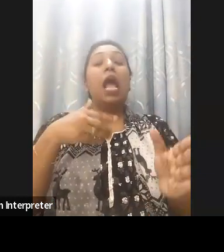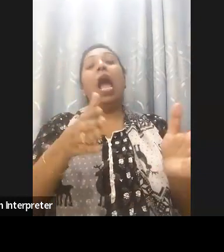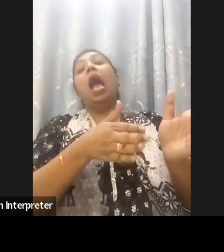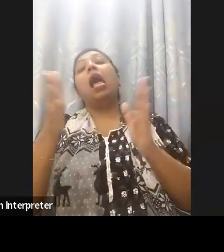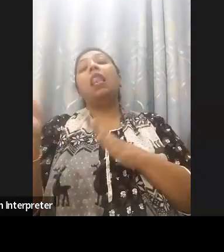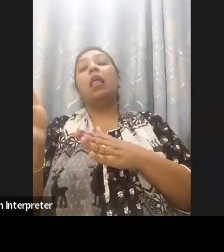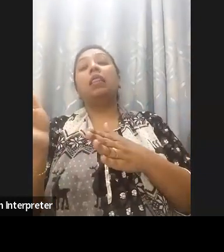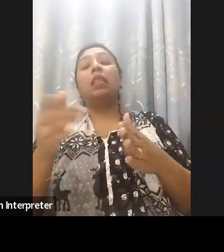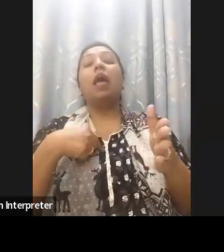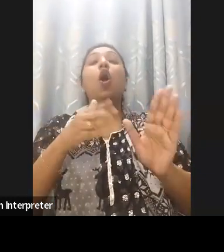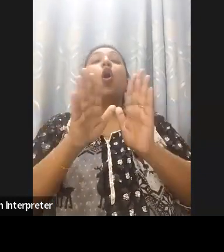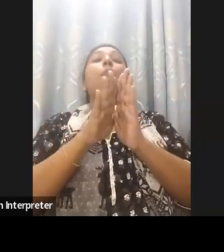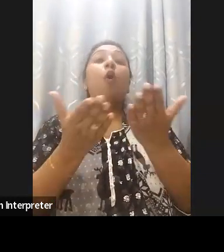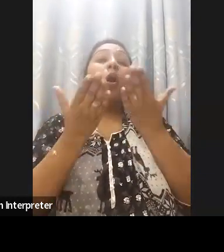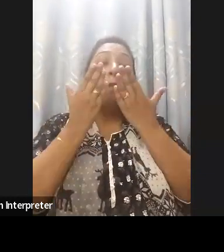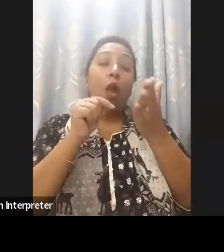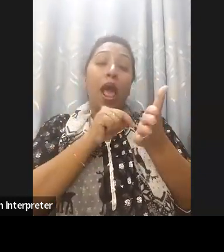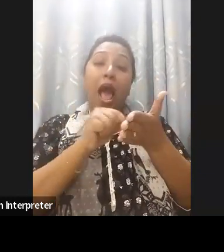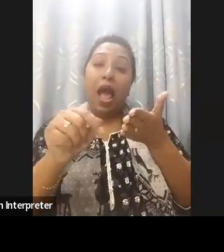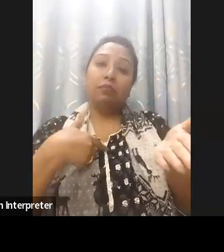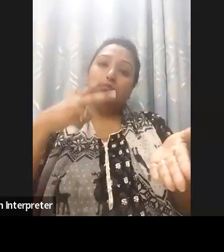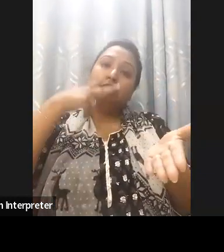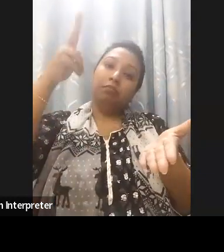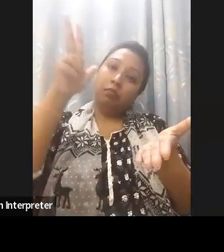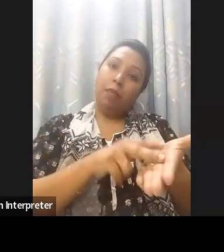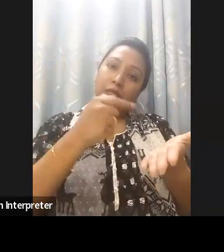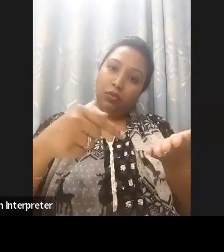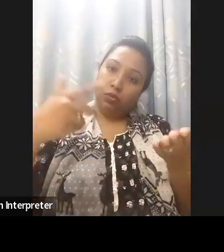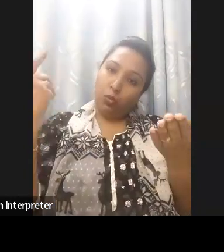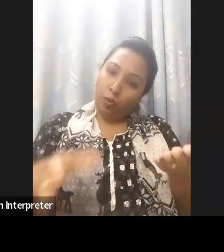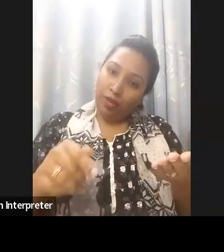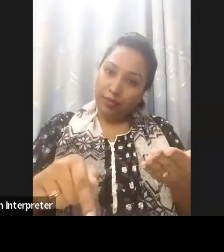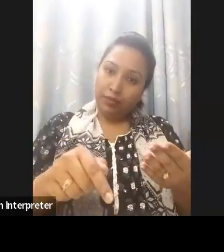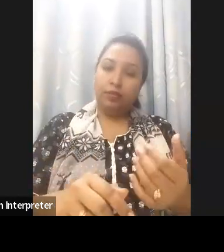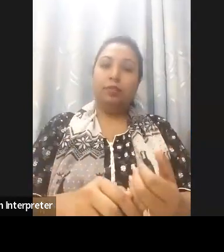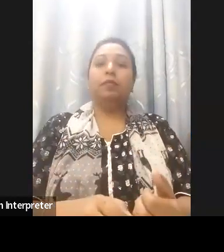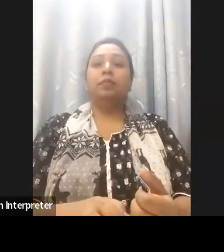have definitions. It also has definition on reasonable accommodation but it needs to